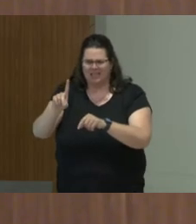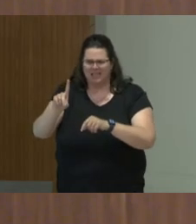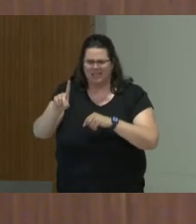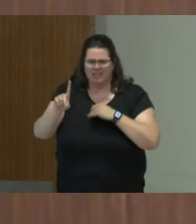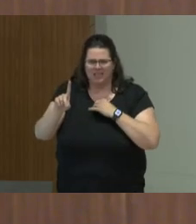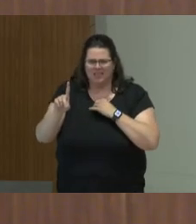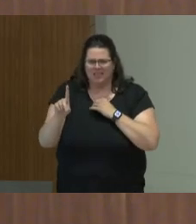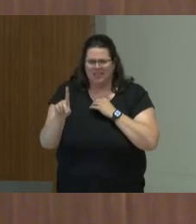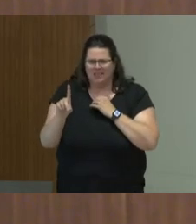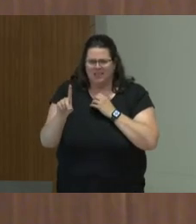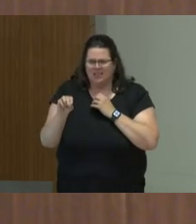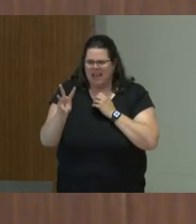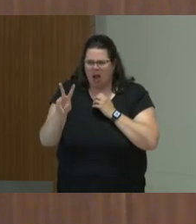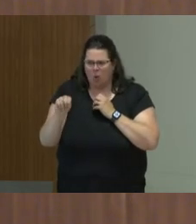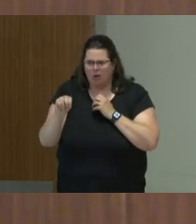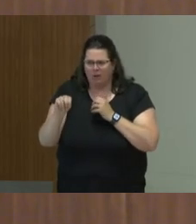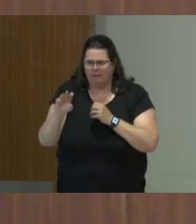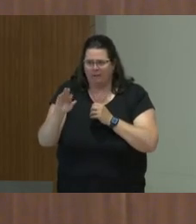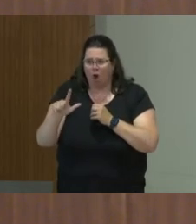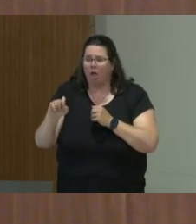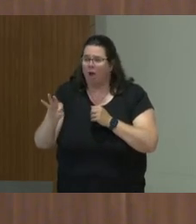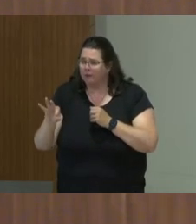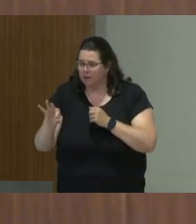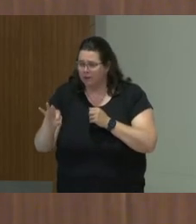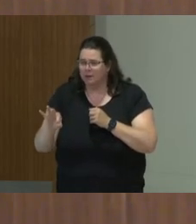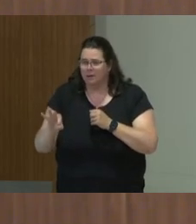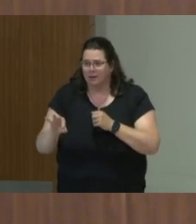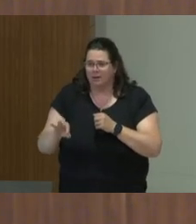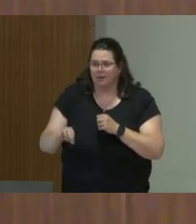So a number of the authors that worked with Bonnet were very much engaging with Bonnet's work.